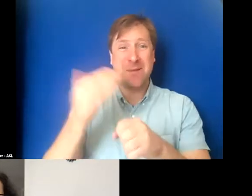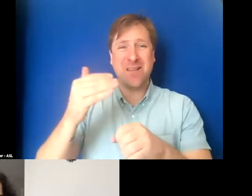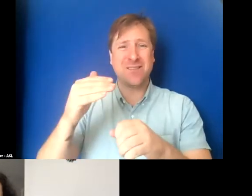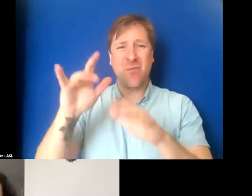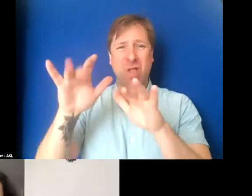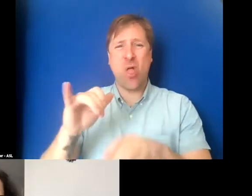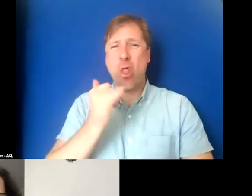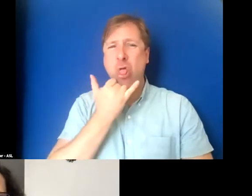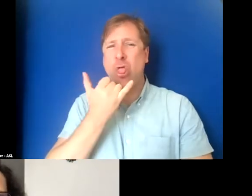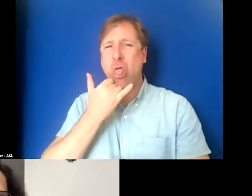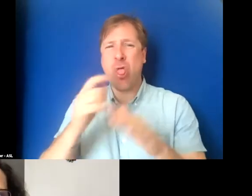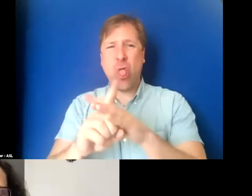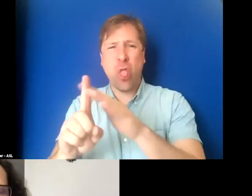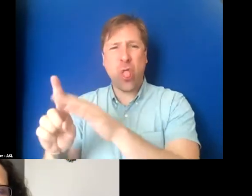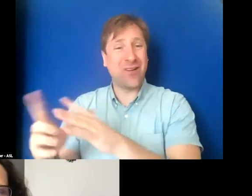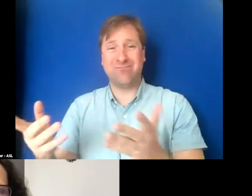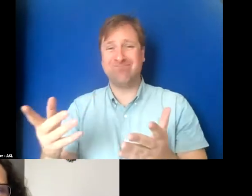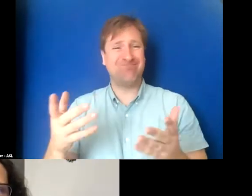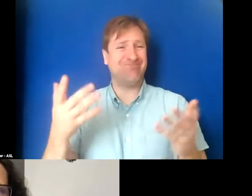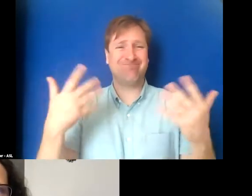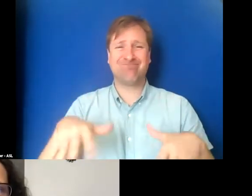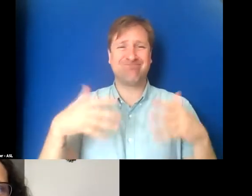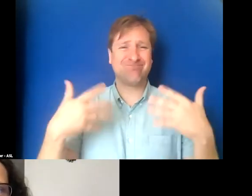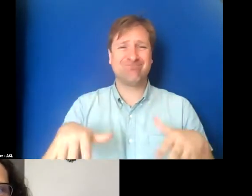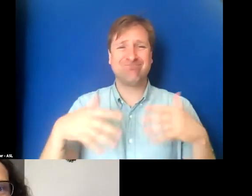But I want to share a little bit about how it goes a lot